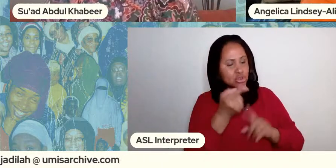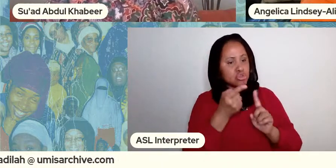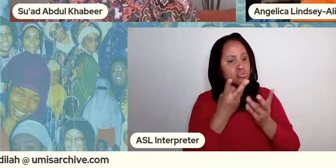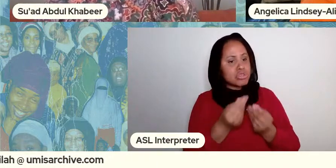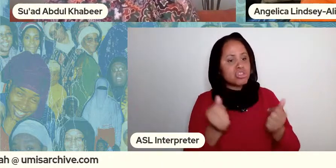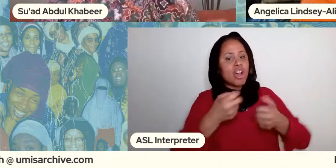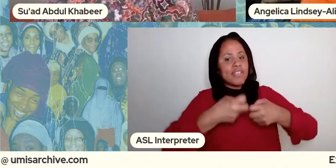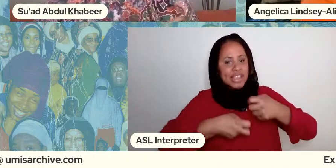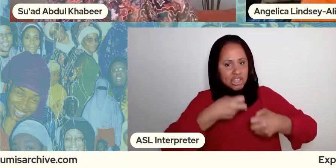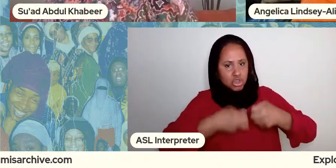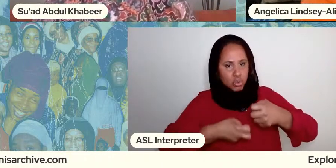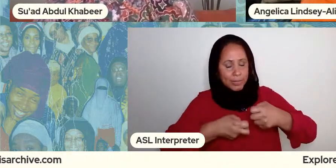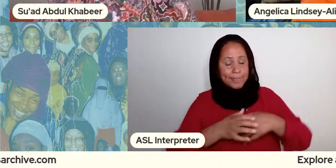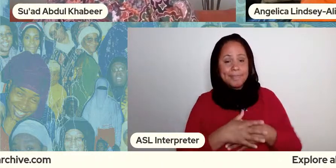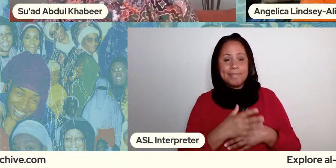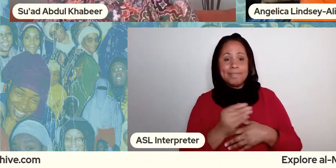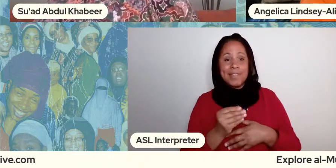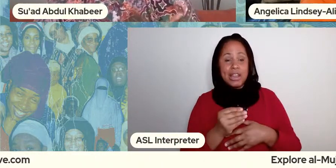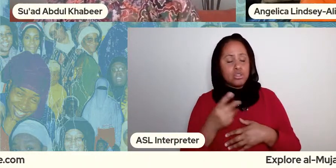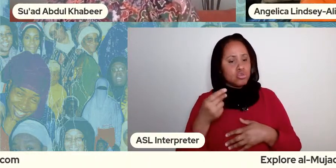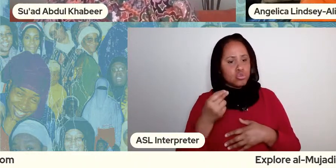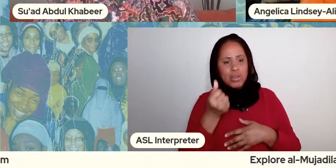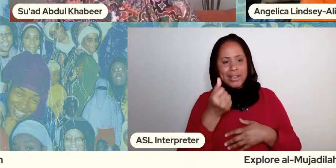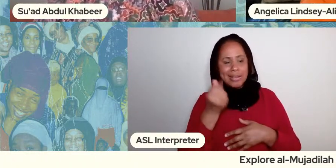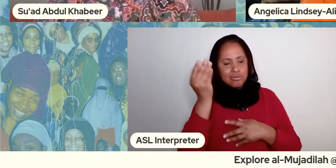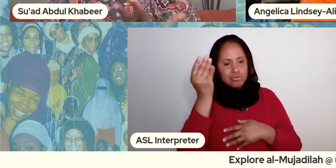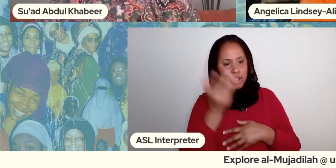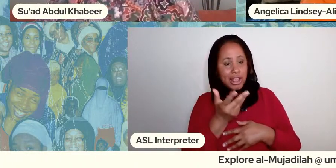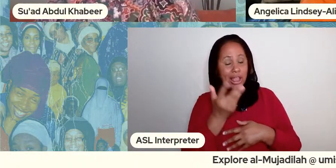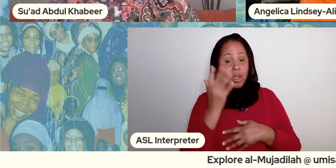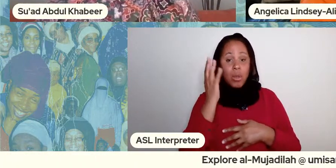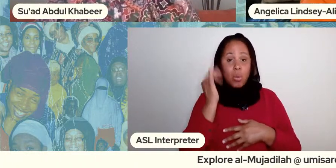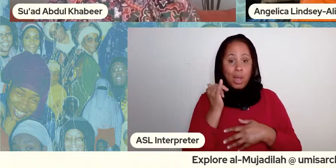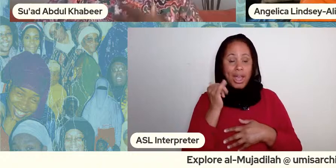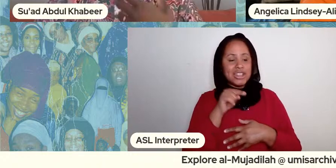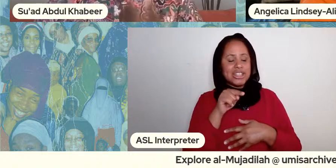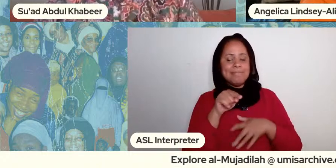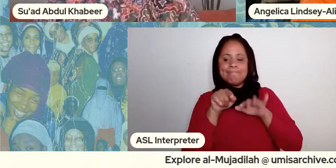pretty quickly because in the narration she's described seeing the prophet muhammad received